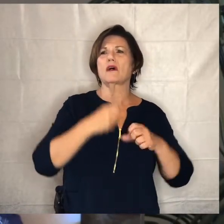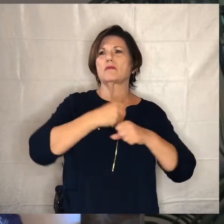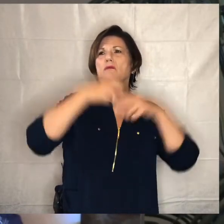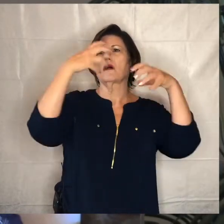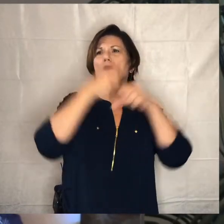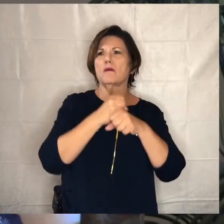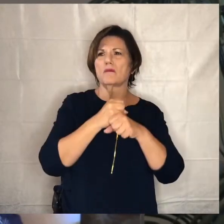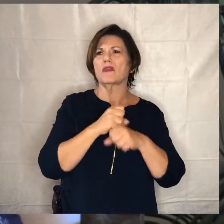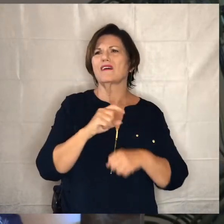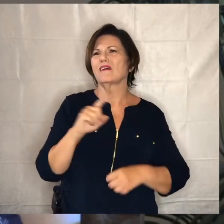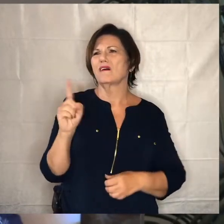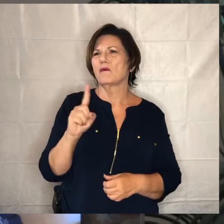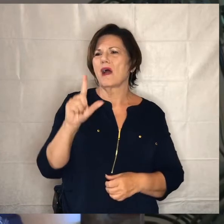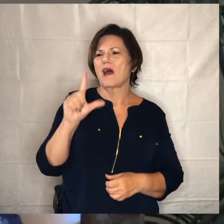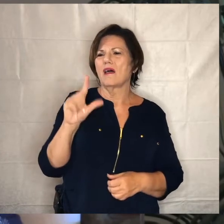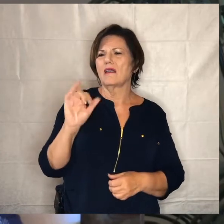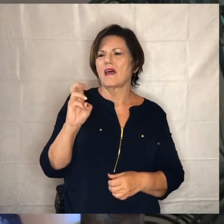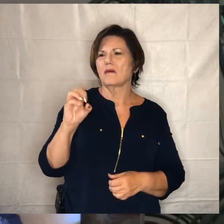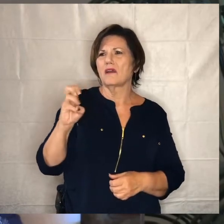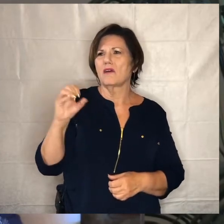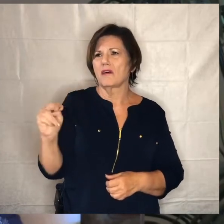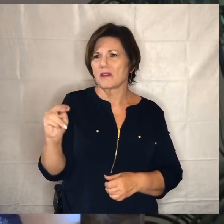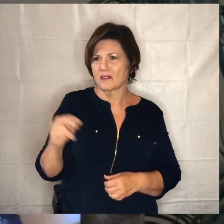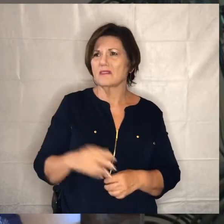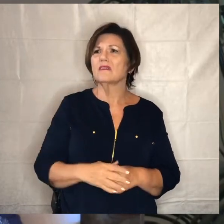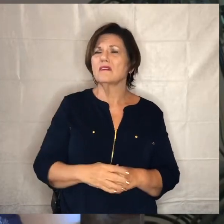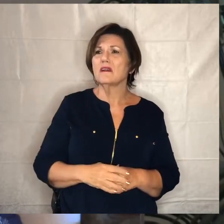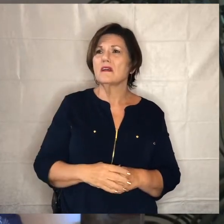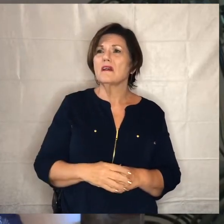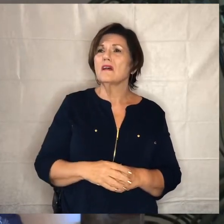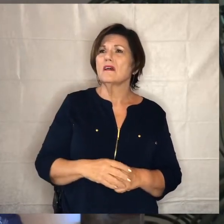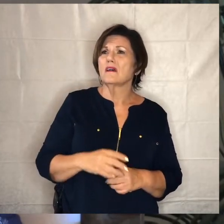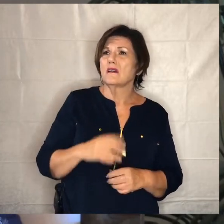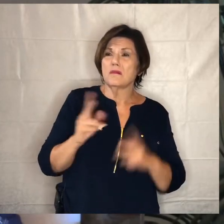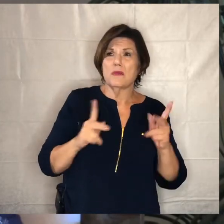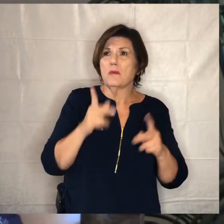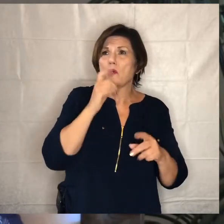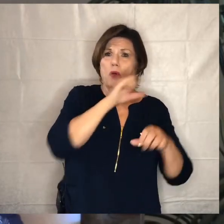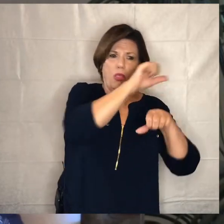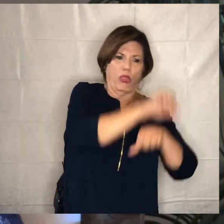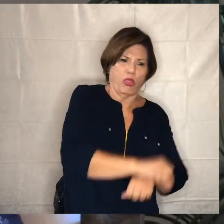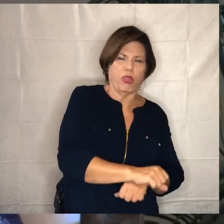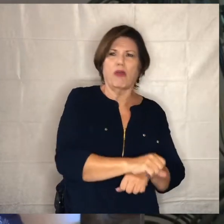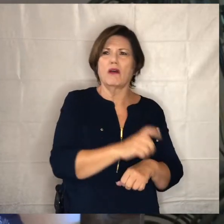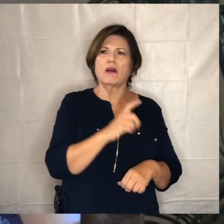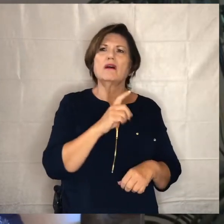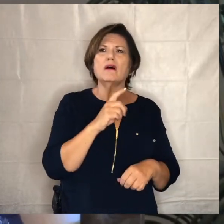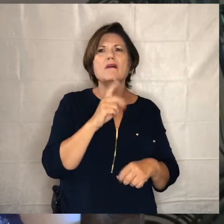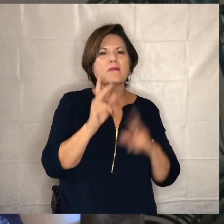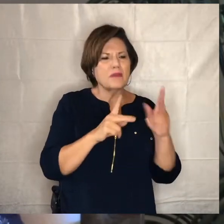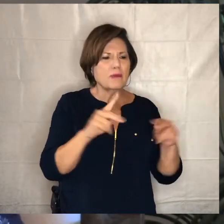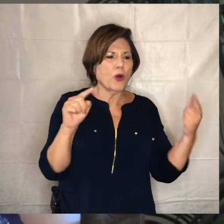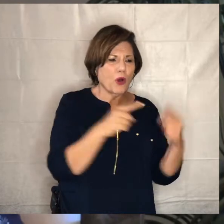in beirut be it people who are captive tortured